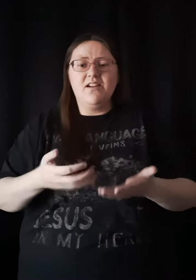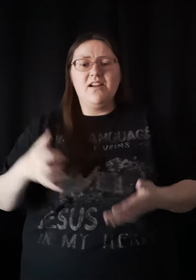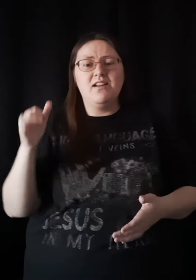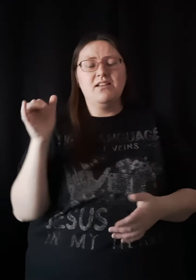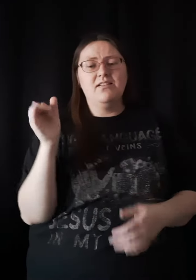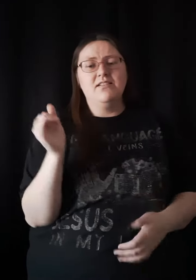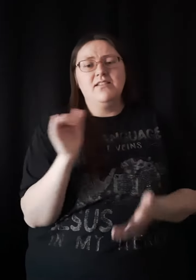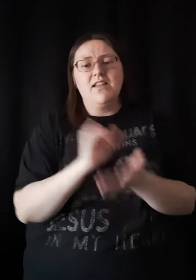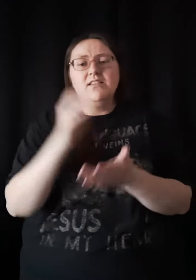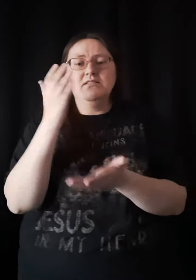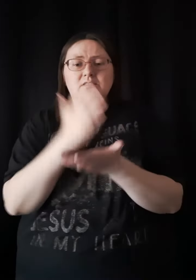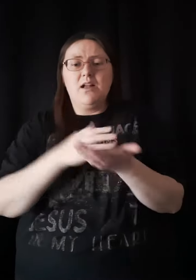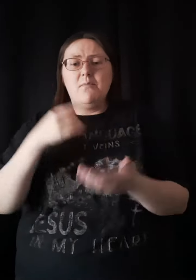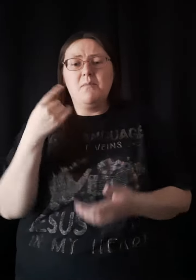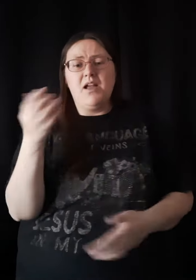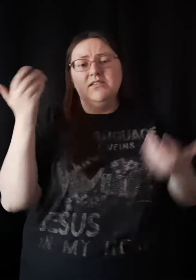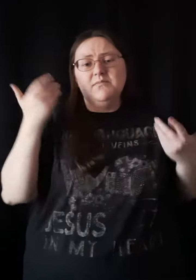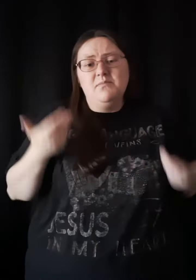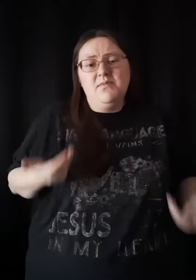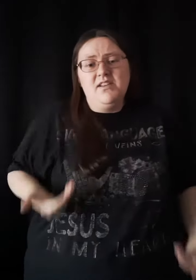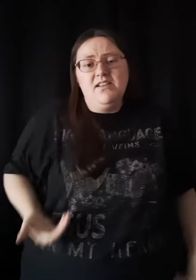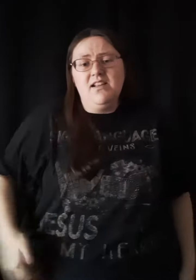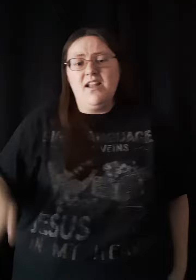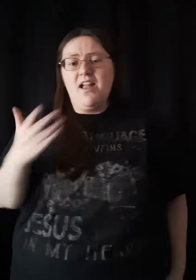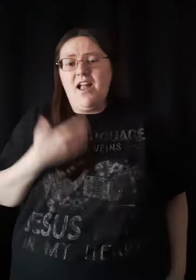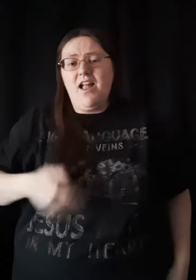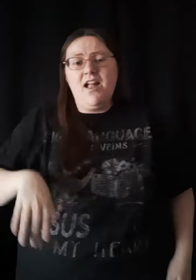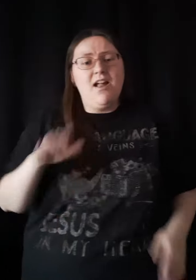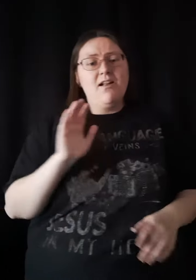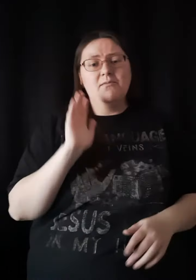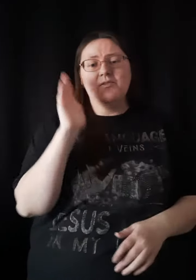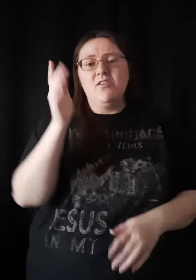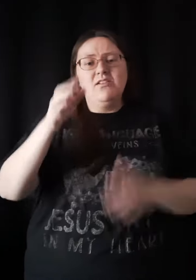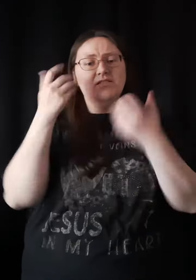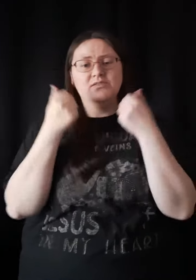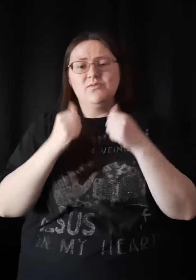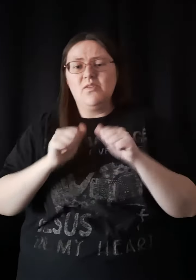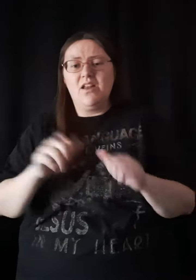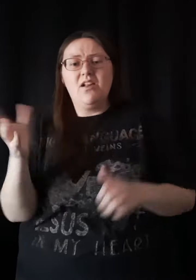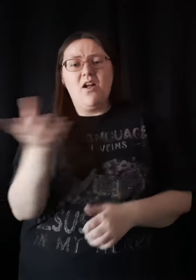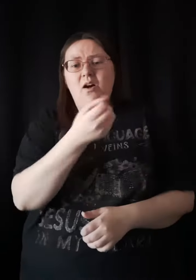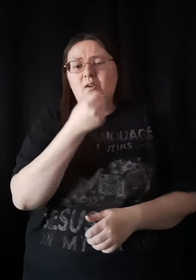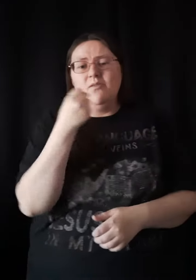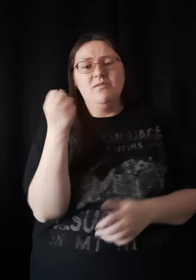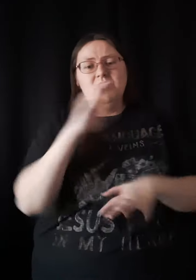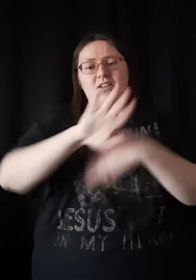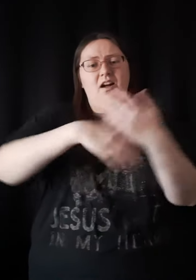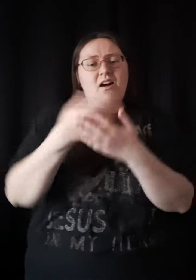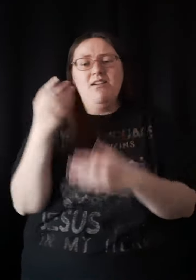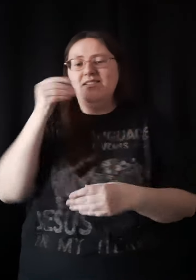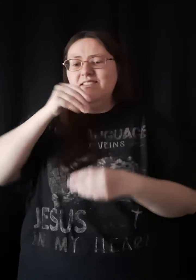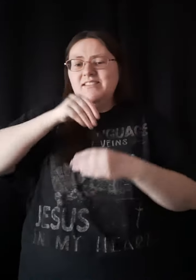That somebody is me And I'm gon' try to hold it all in